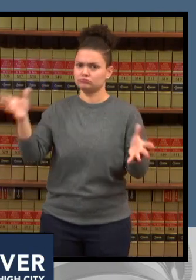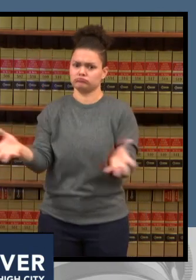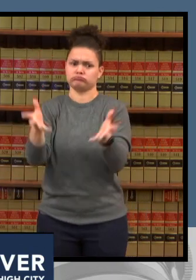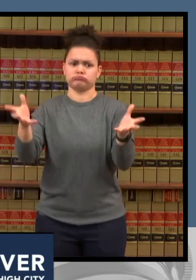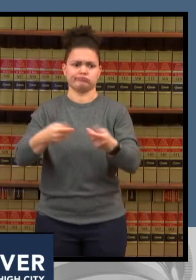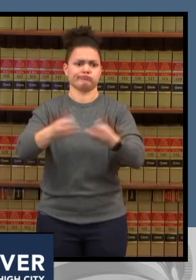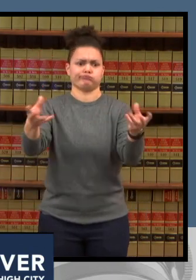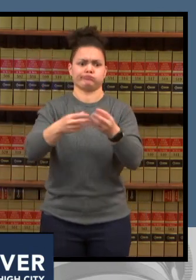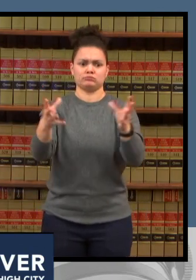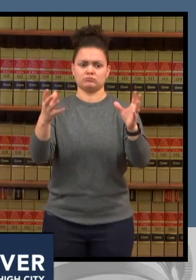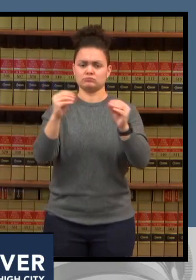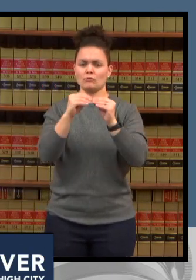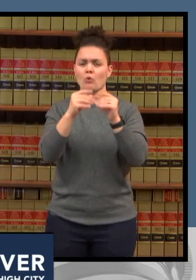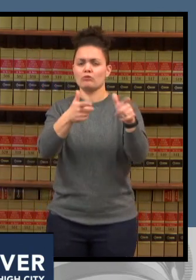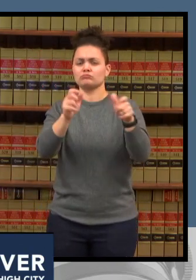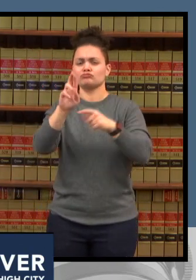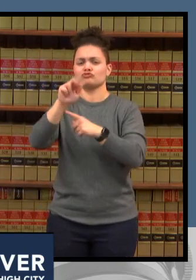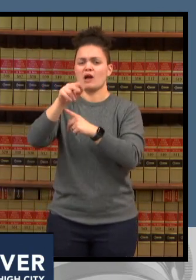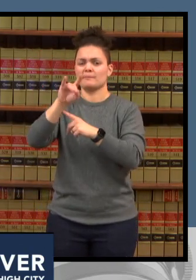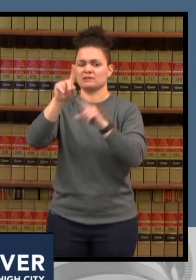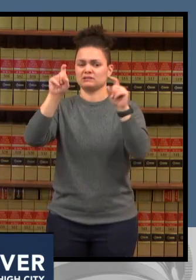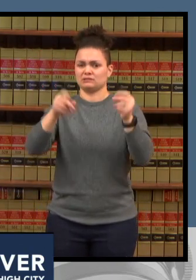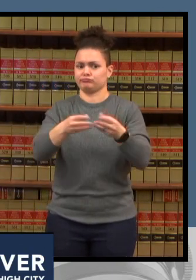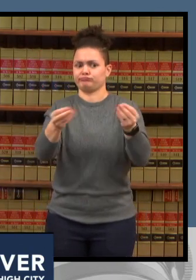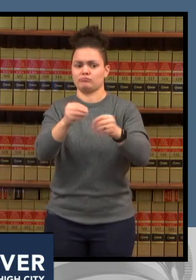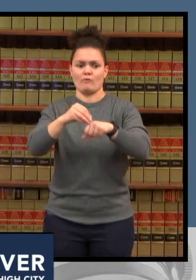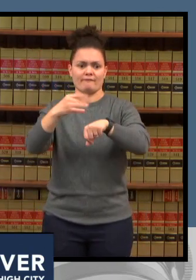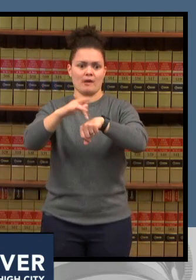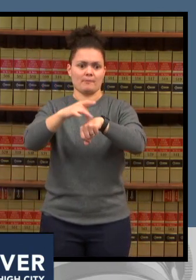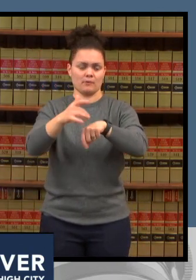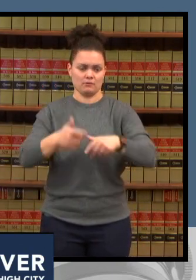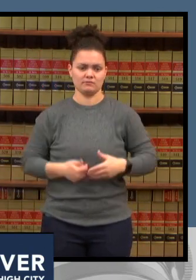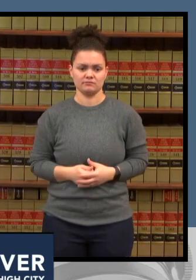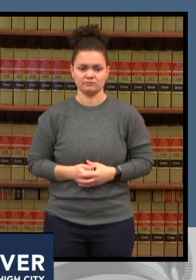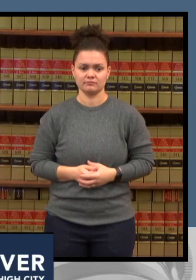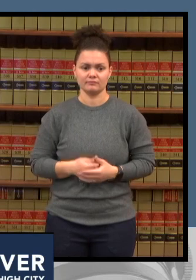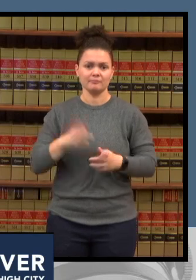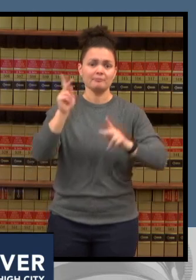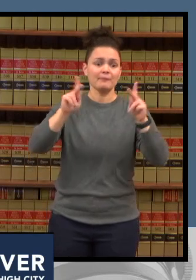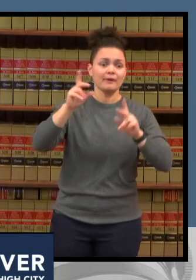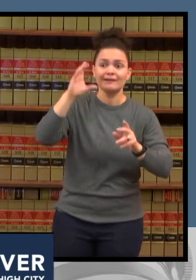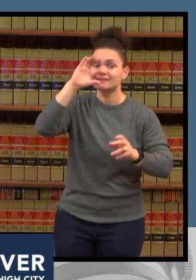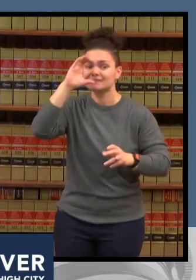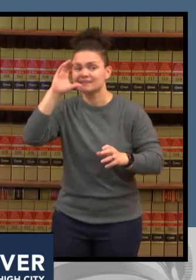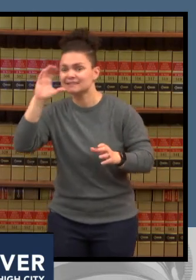to to connect people to testing sites where they can get what they need dr john douglas